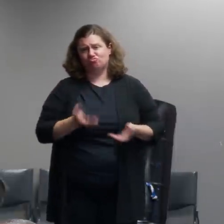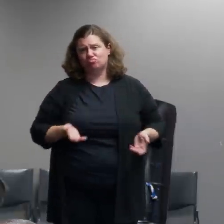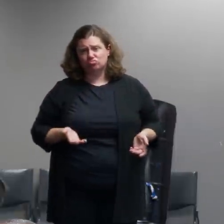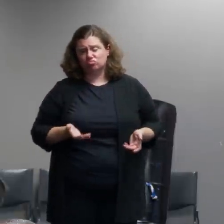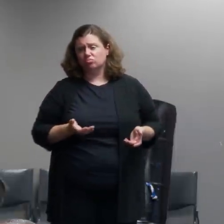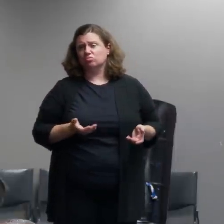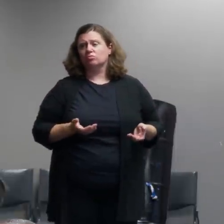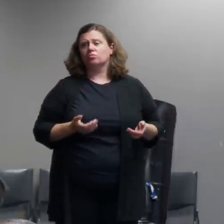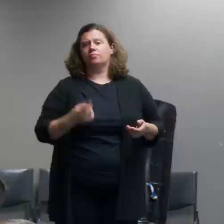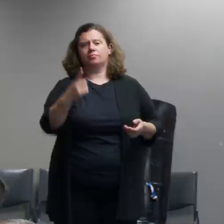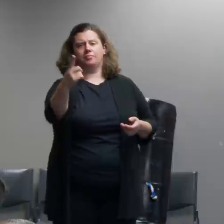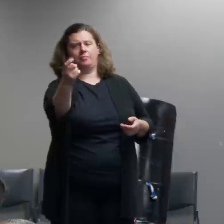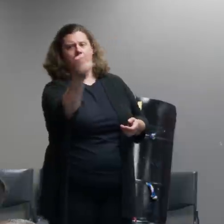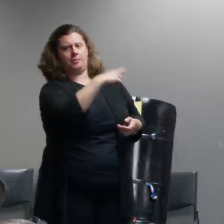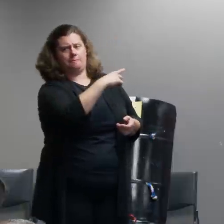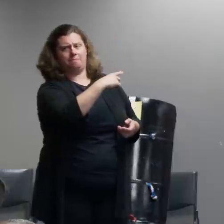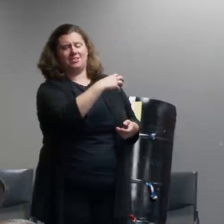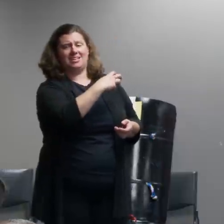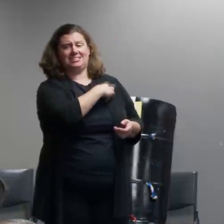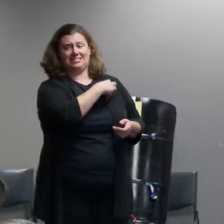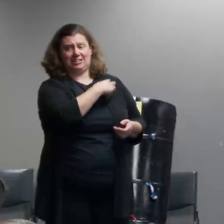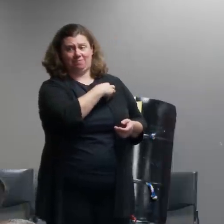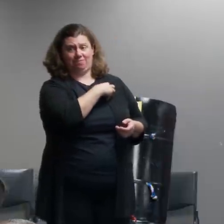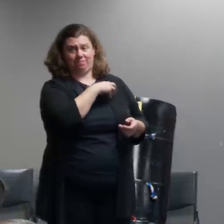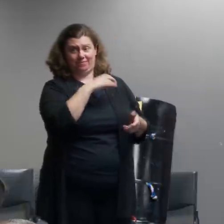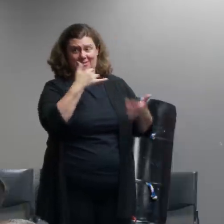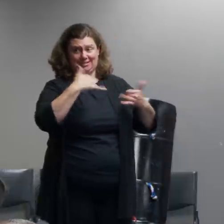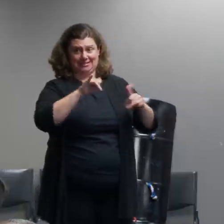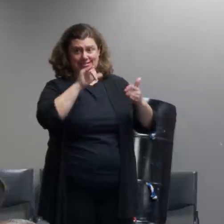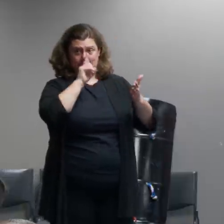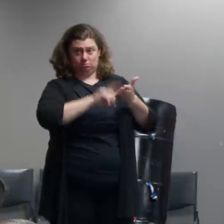able to investigate crimes that are occurring and coming into them in the